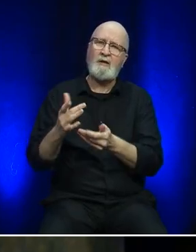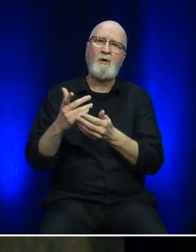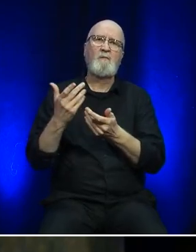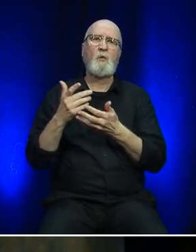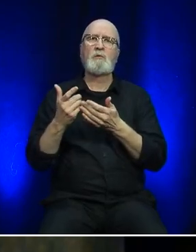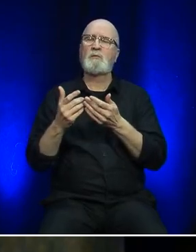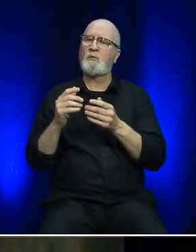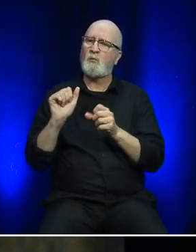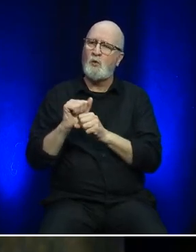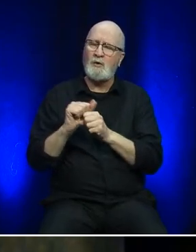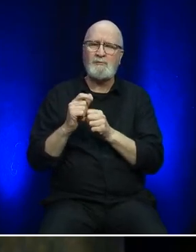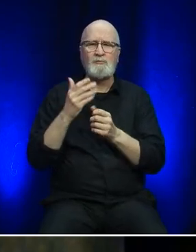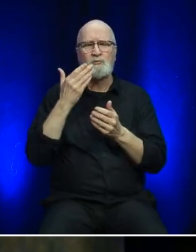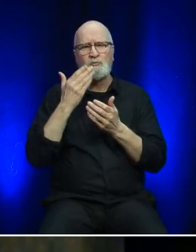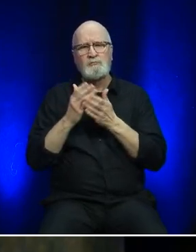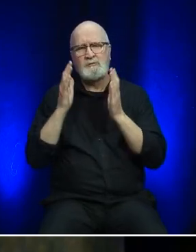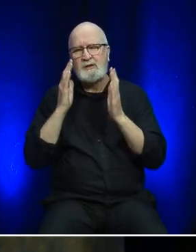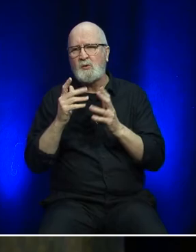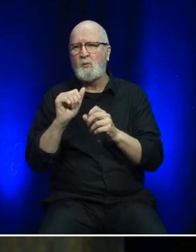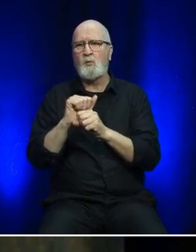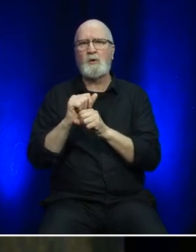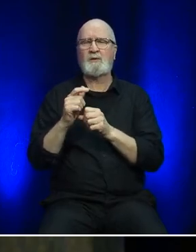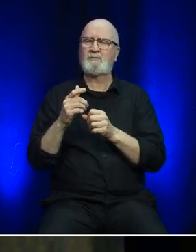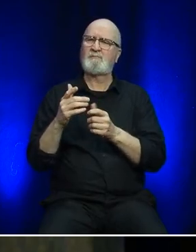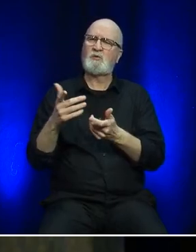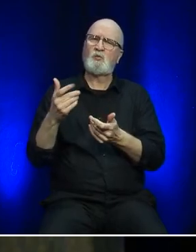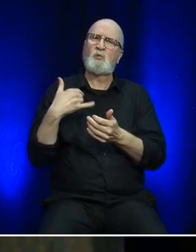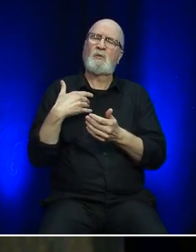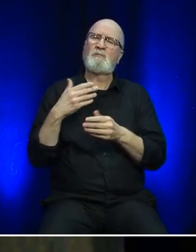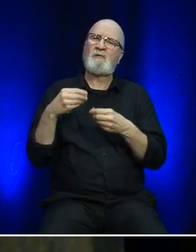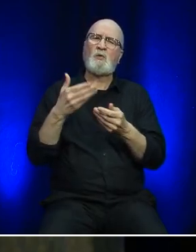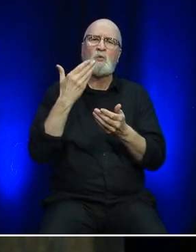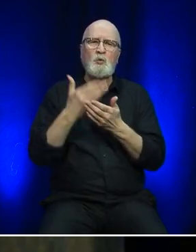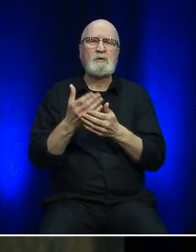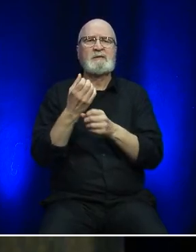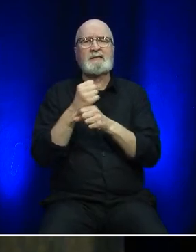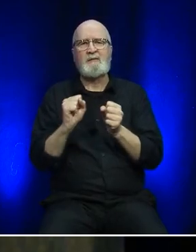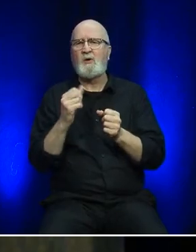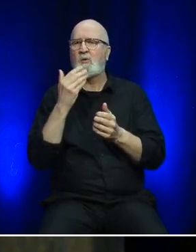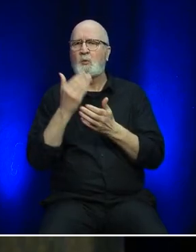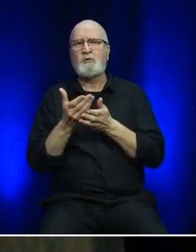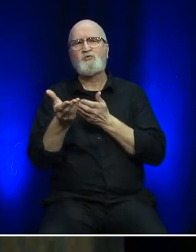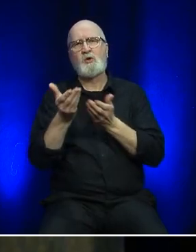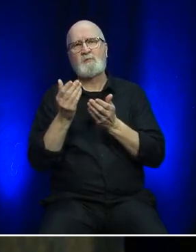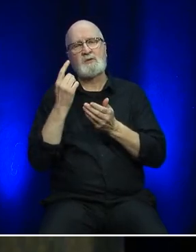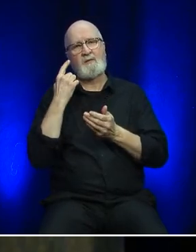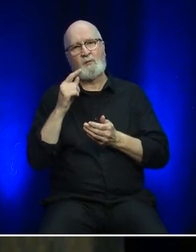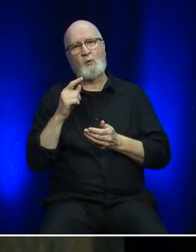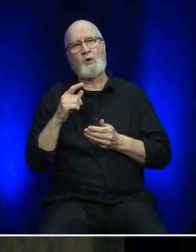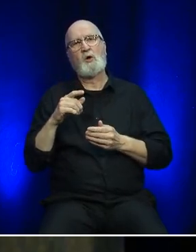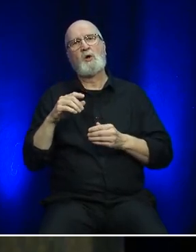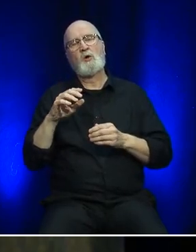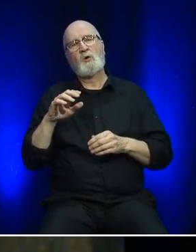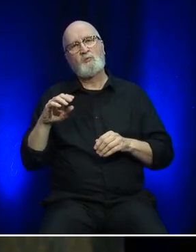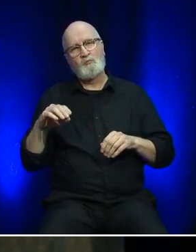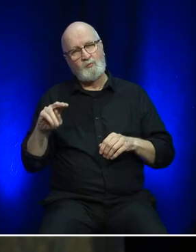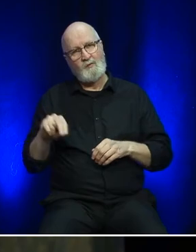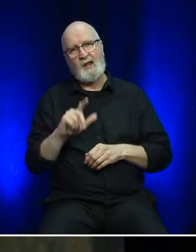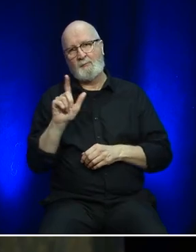and dedication in providing a safe and reliable service to the Province of Newfoundland and Labrador.